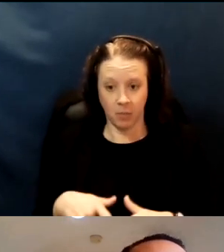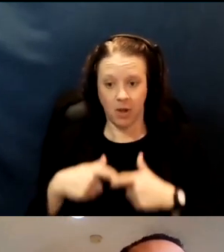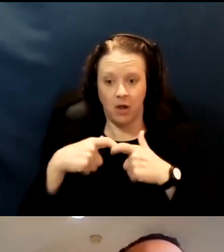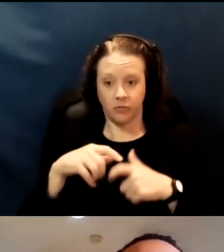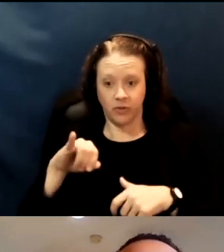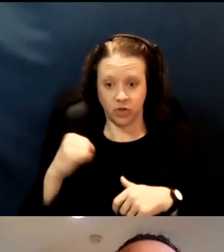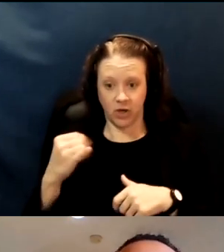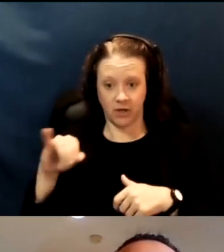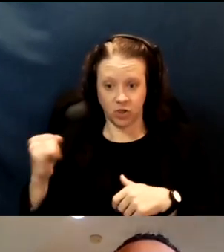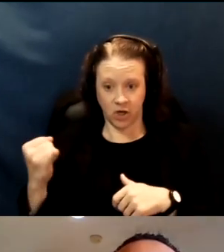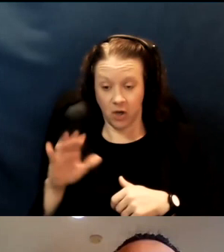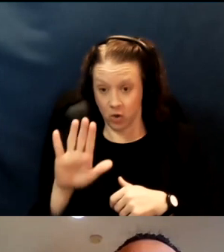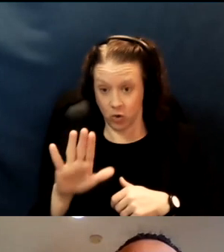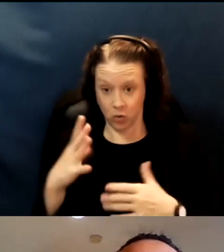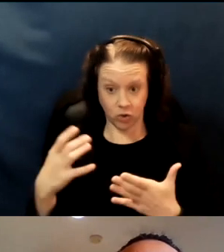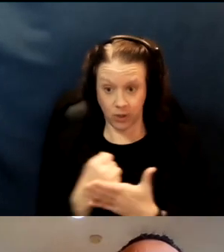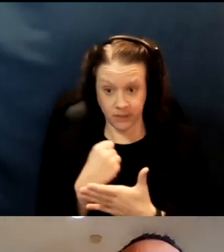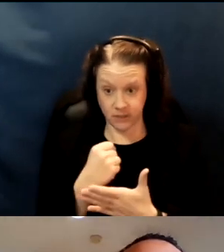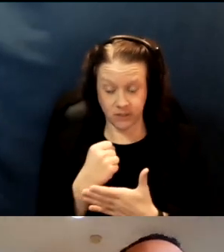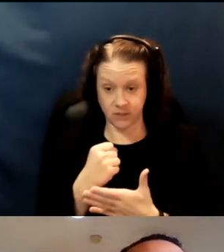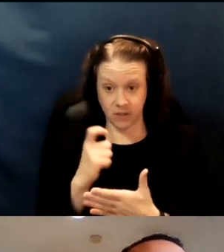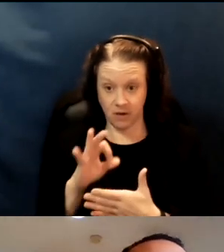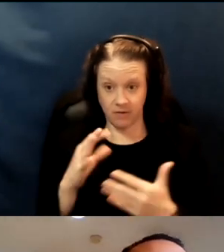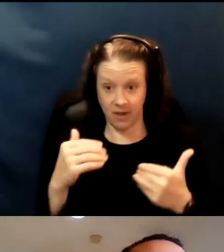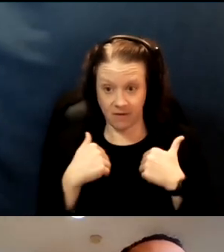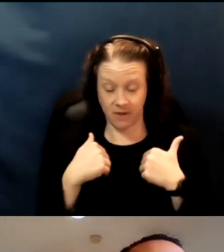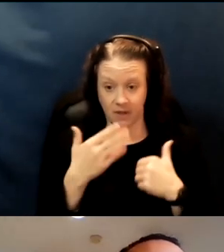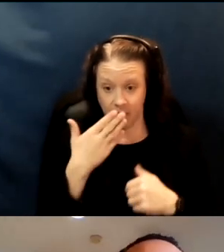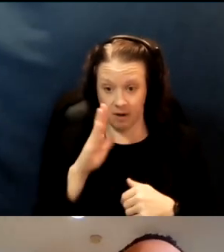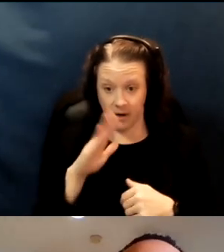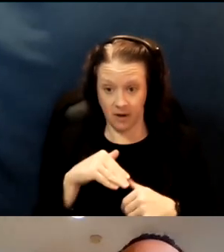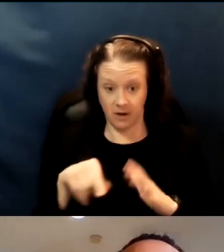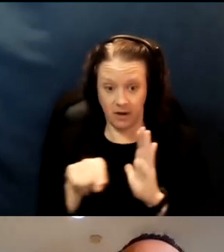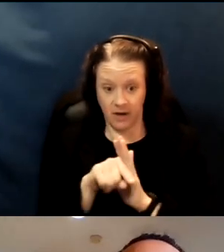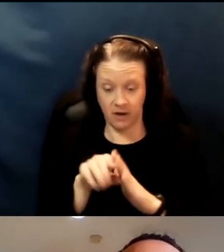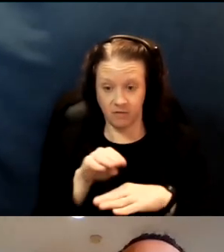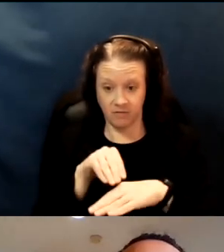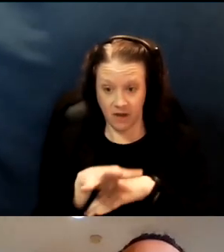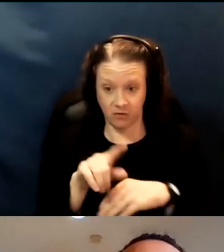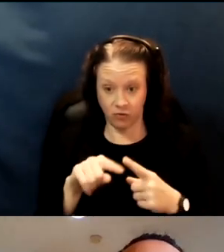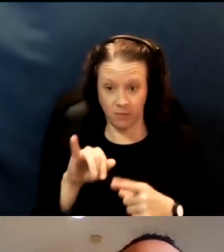Your chances of having an adverse event from the Johnson and Johnson vaccine